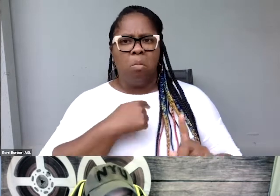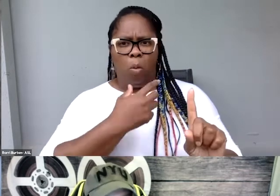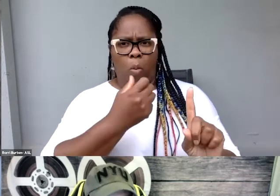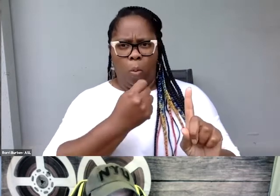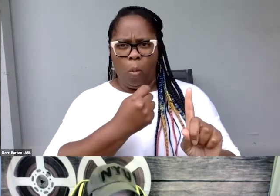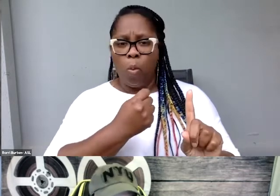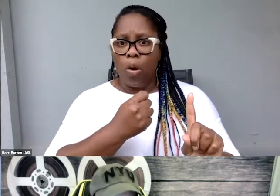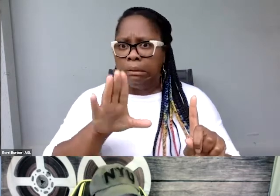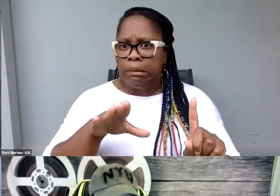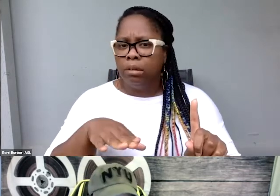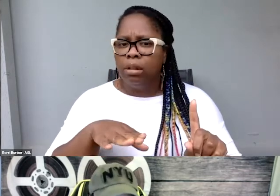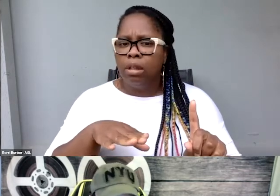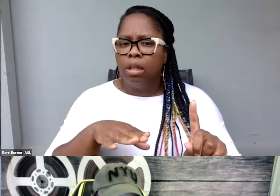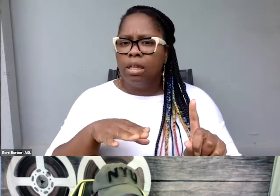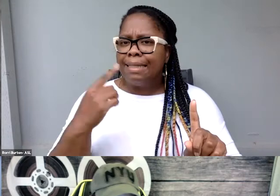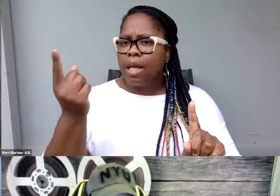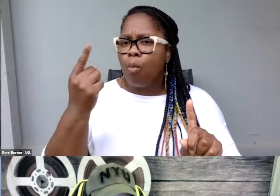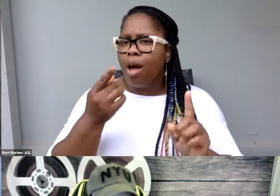We're actually having a request